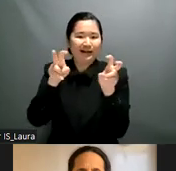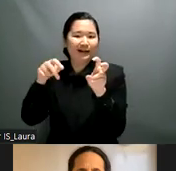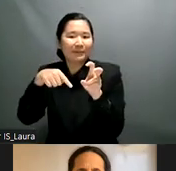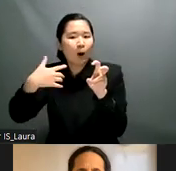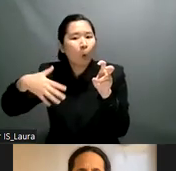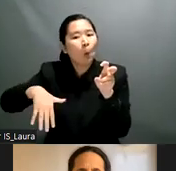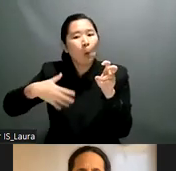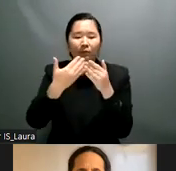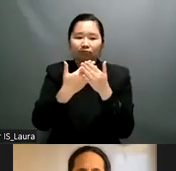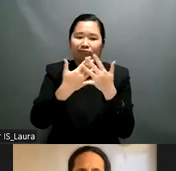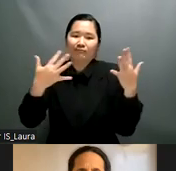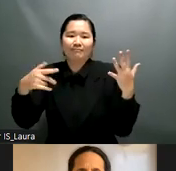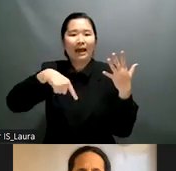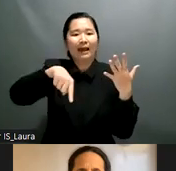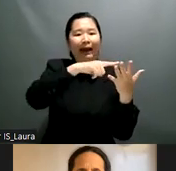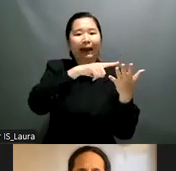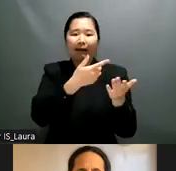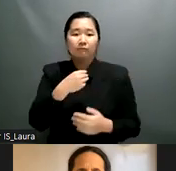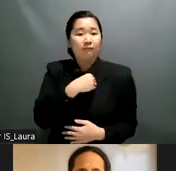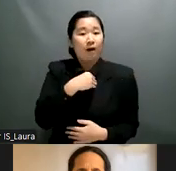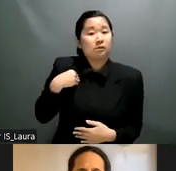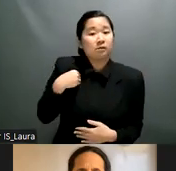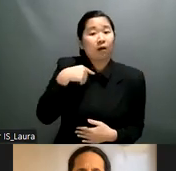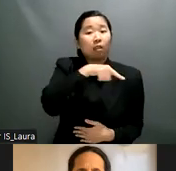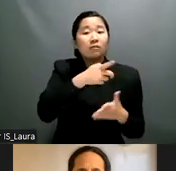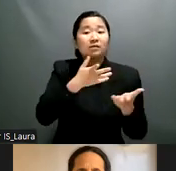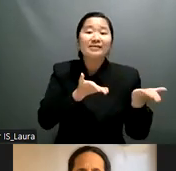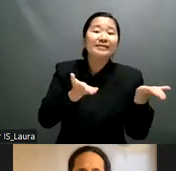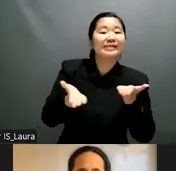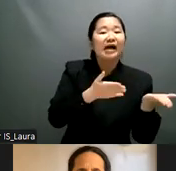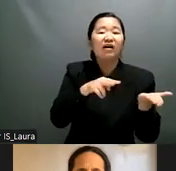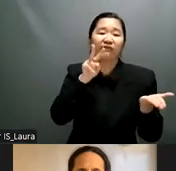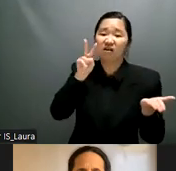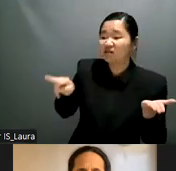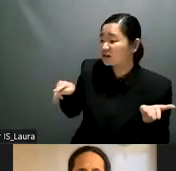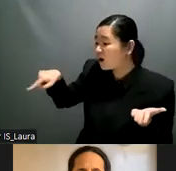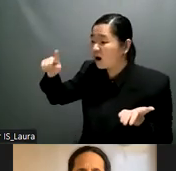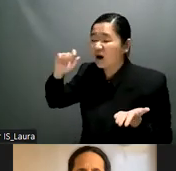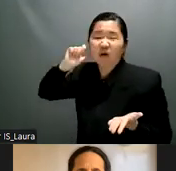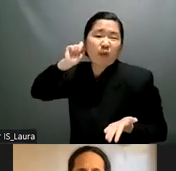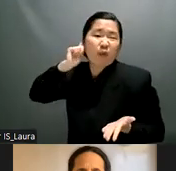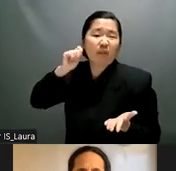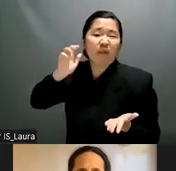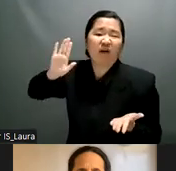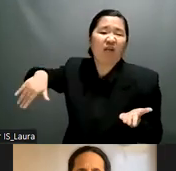instead of consult with us they consult with uh with our families and i'm very i appreciate that